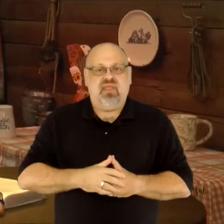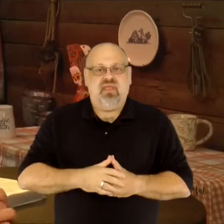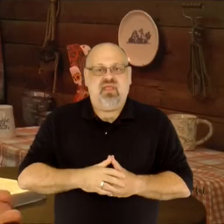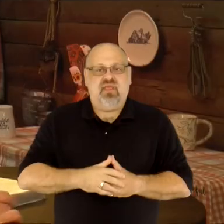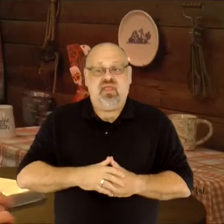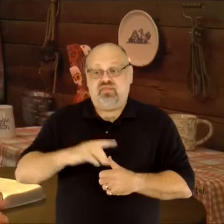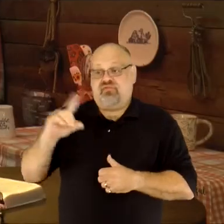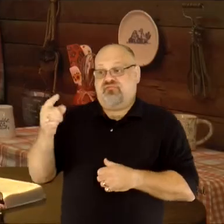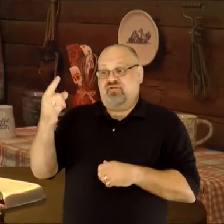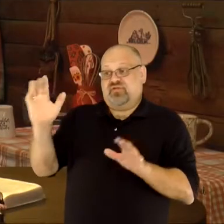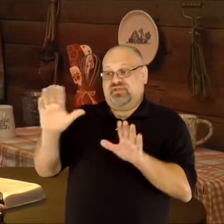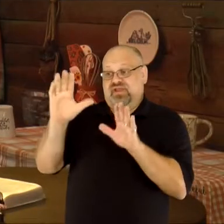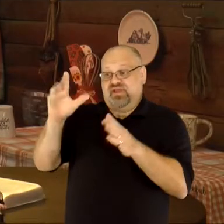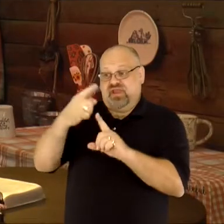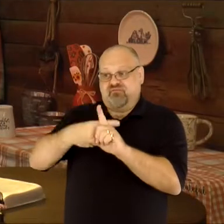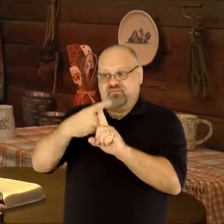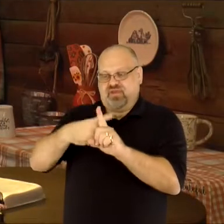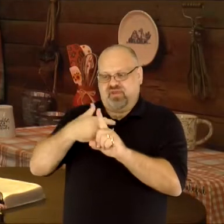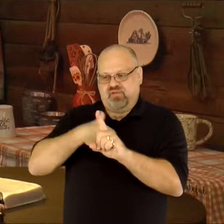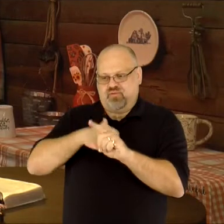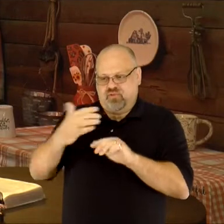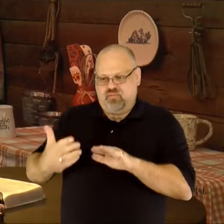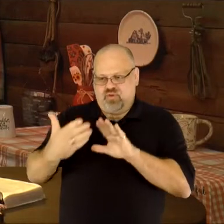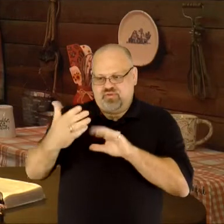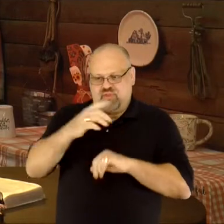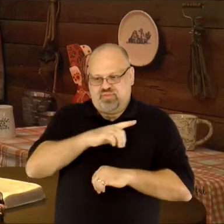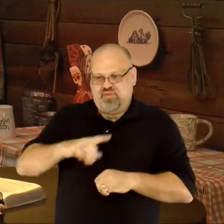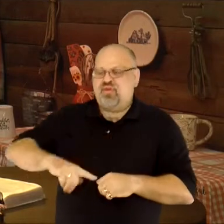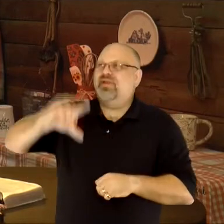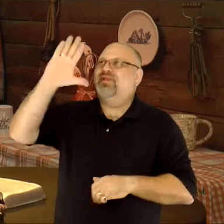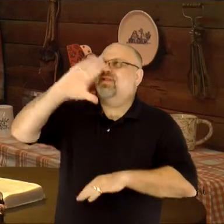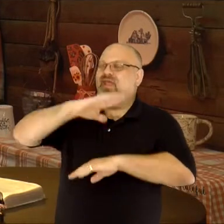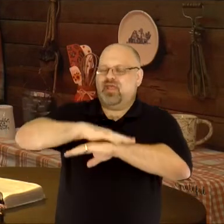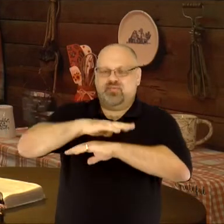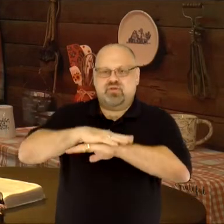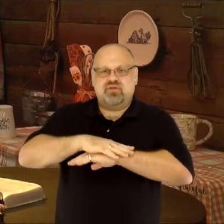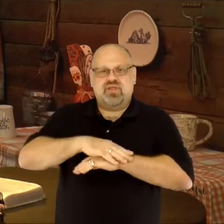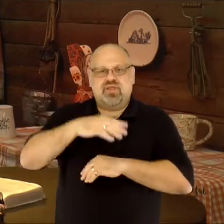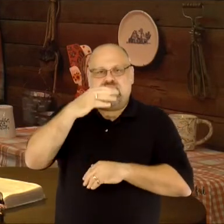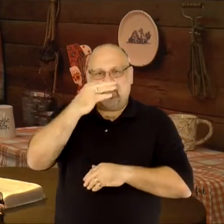On the first Sunday of each month, we come to the Lord's table to receive communion together. If you